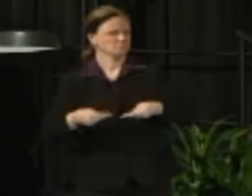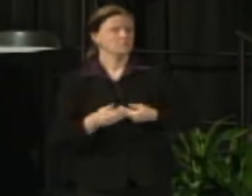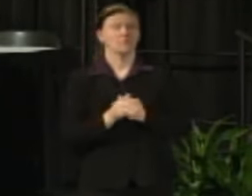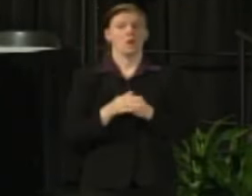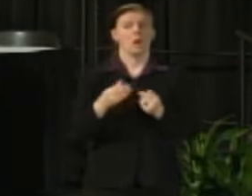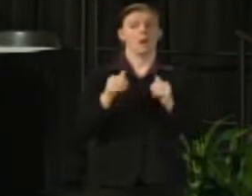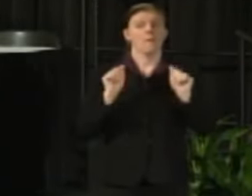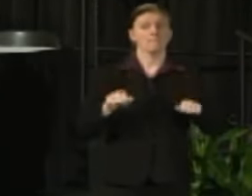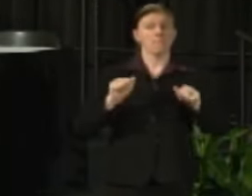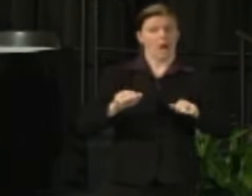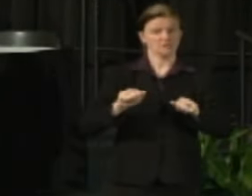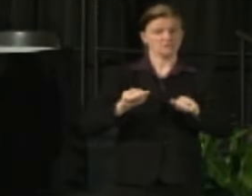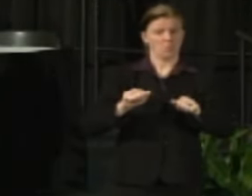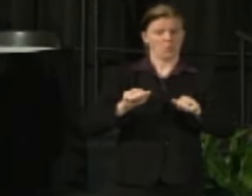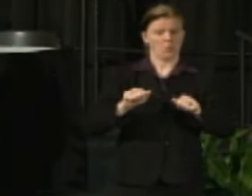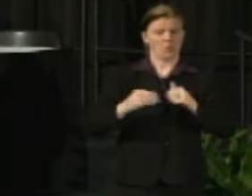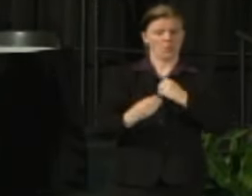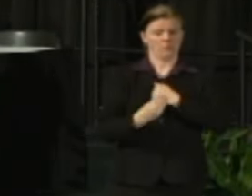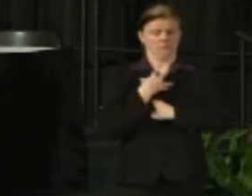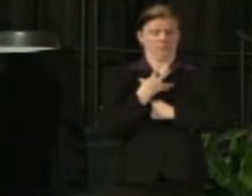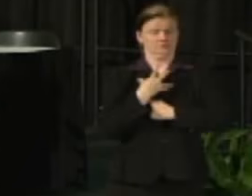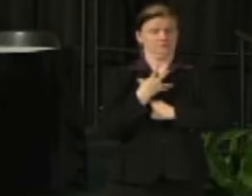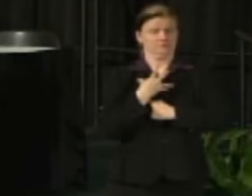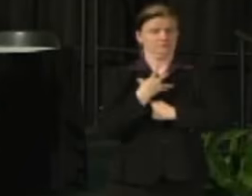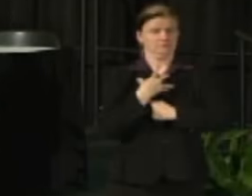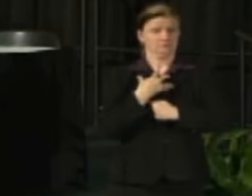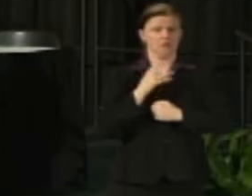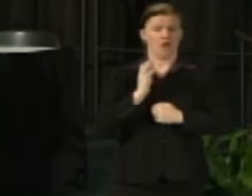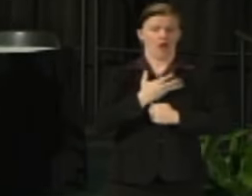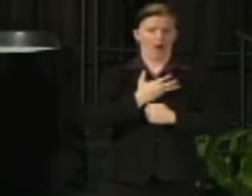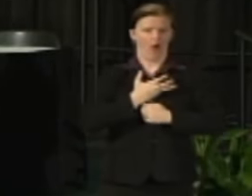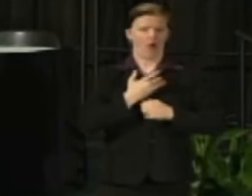our cost containment measures that we have underway, what we have done in response